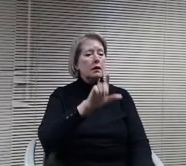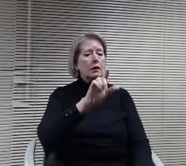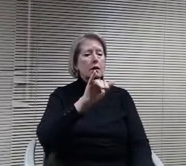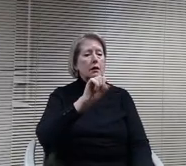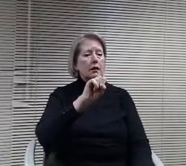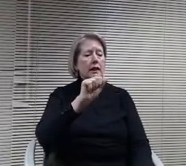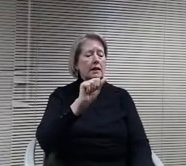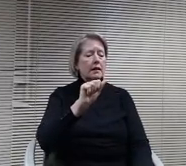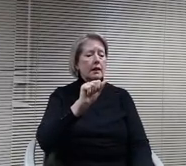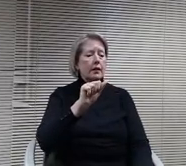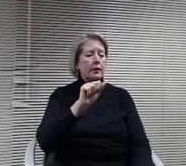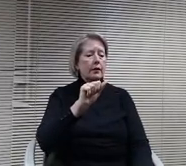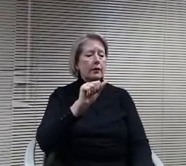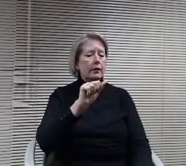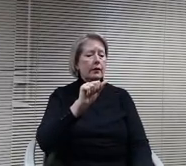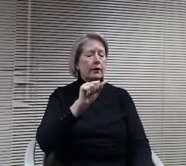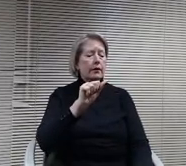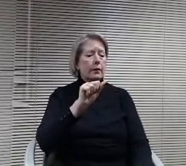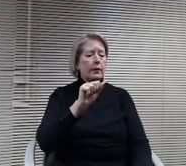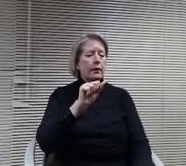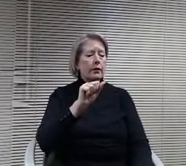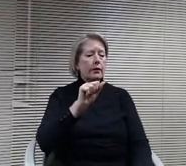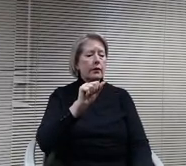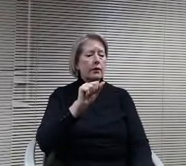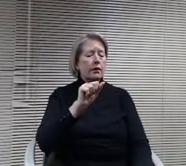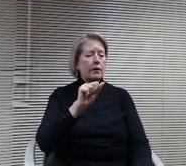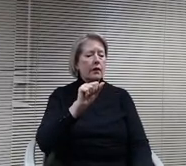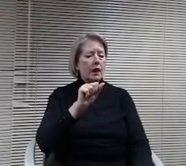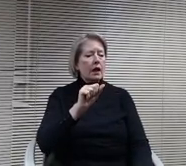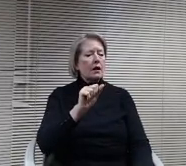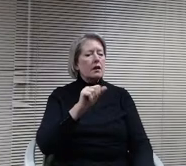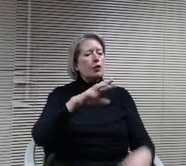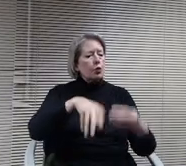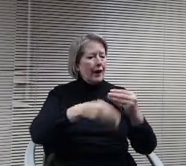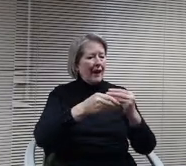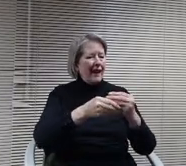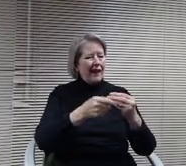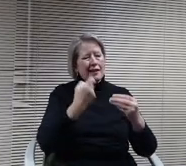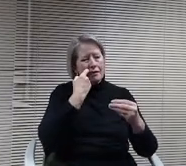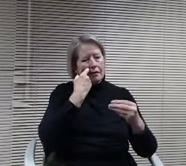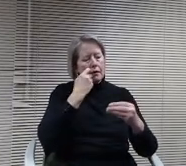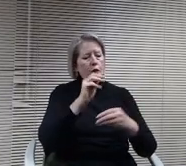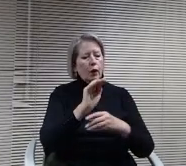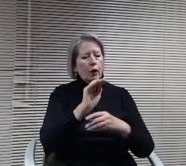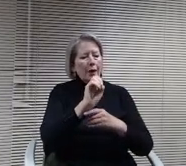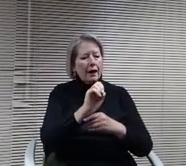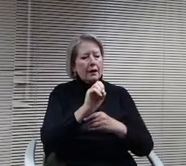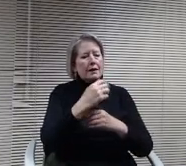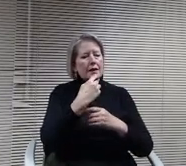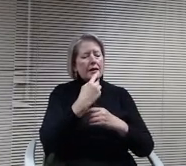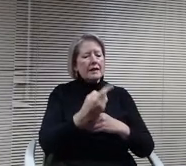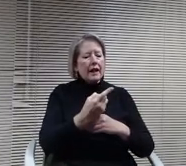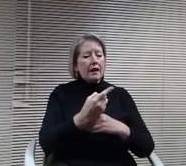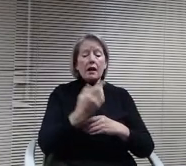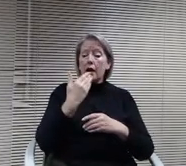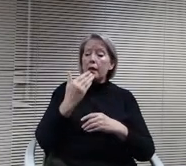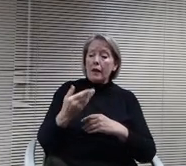You know, I think that just to piggyback on what Mike said and thanks Paul for the financials, because it's always, you know,